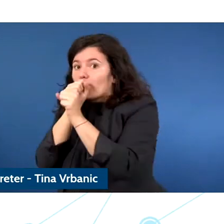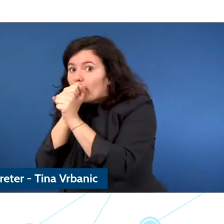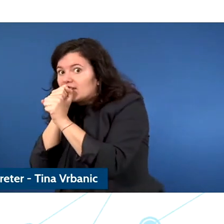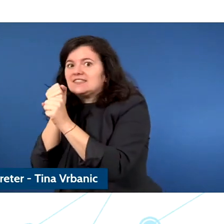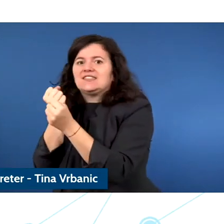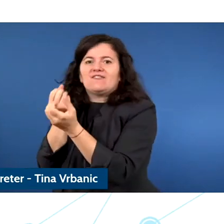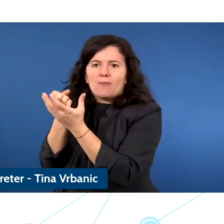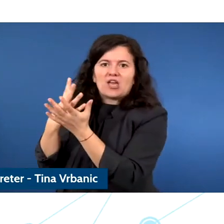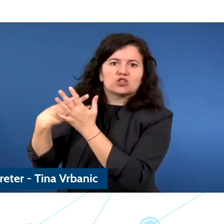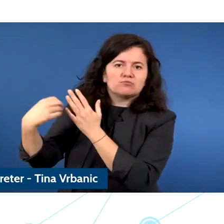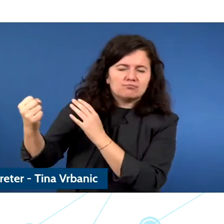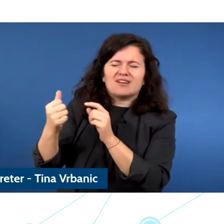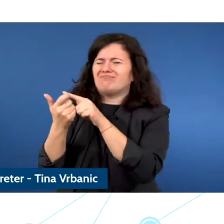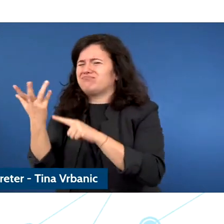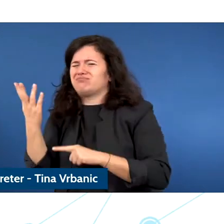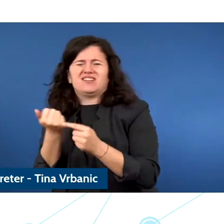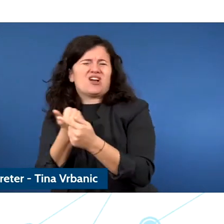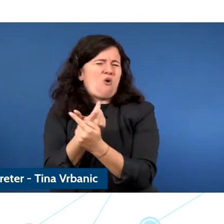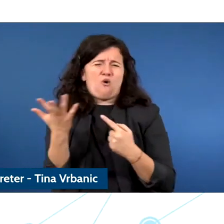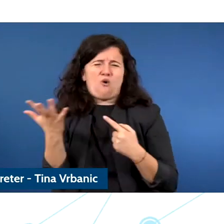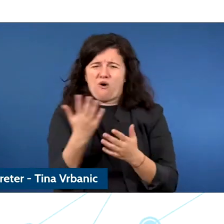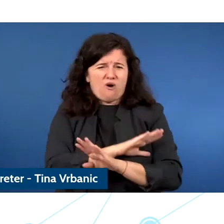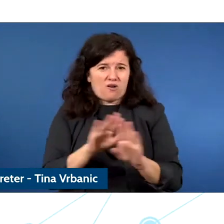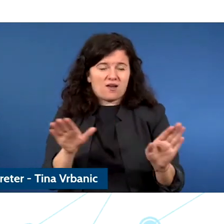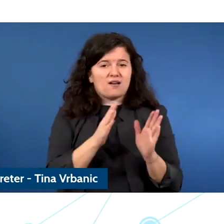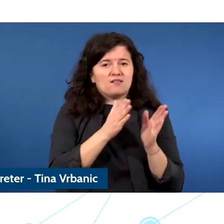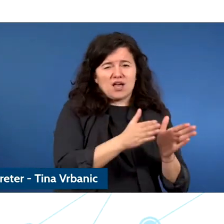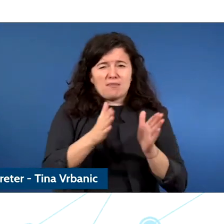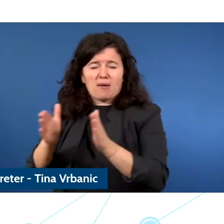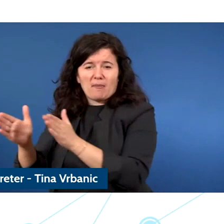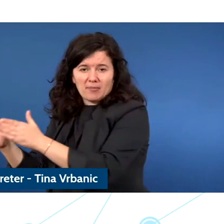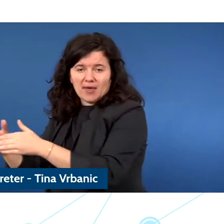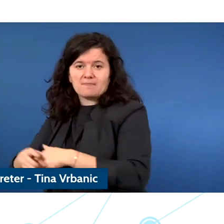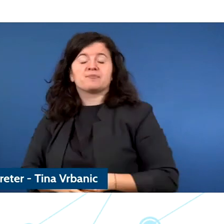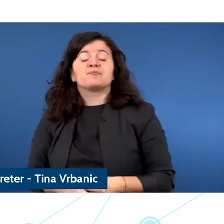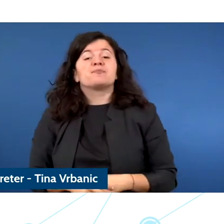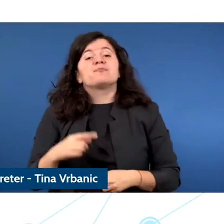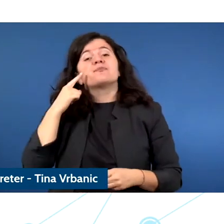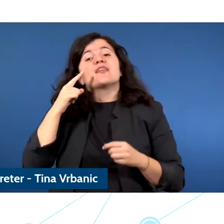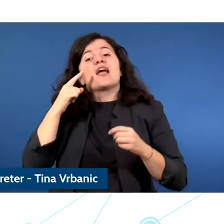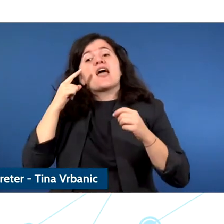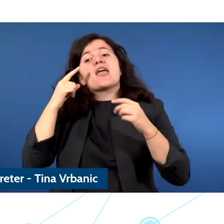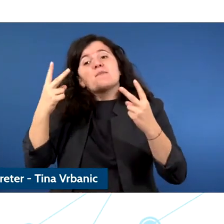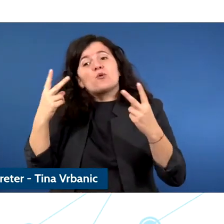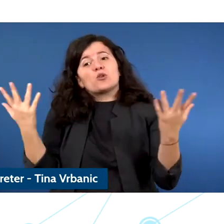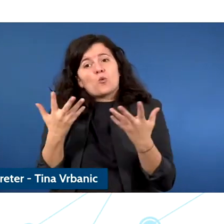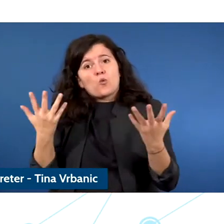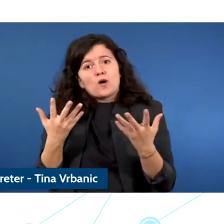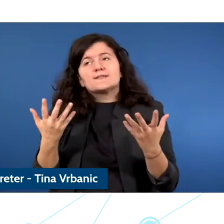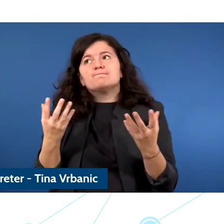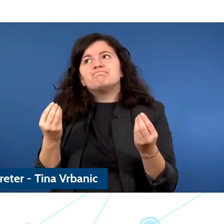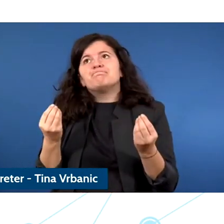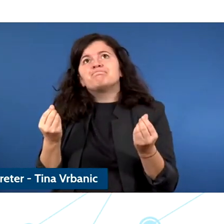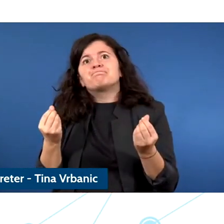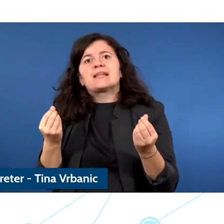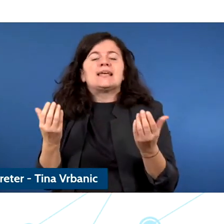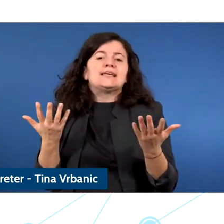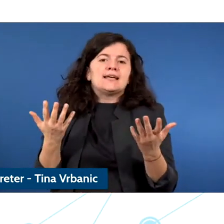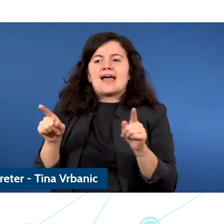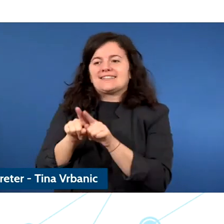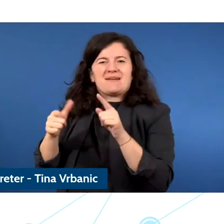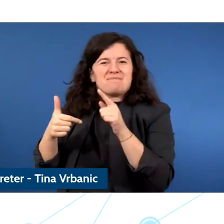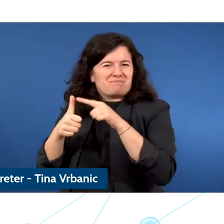It's crucial to have specialists such as once that have spoken before me who are a